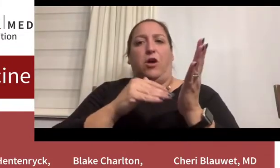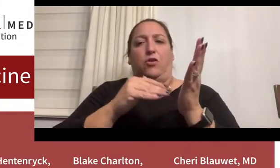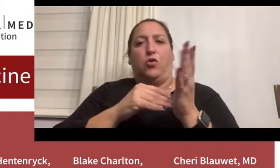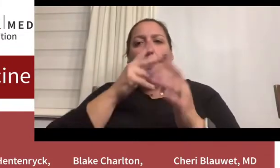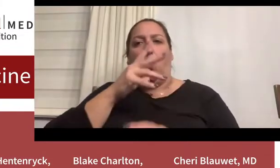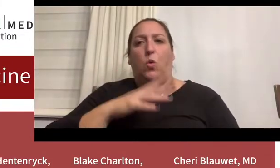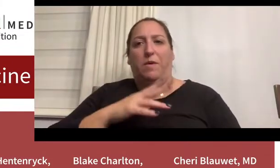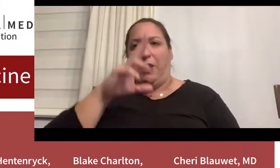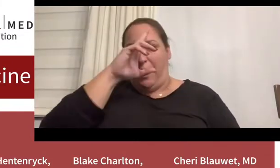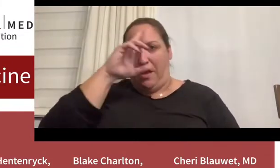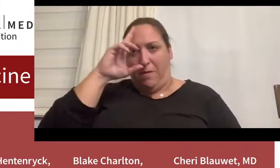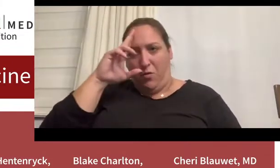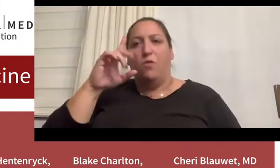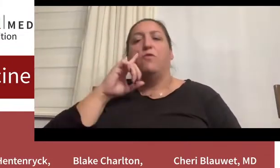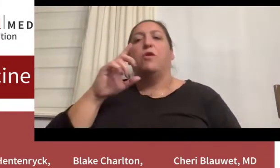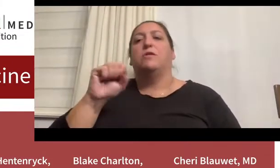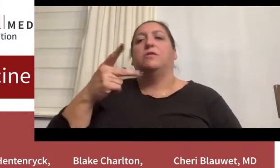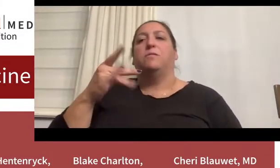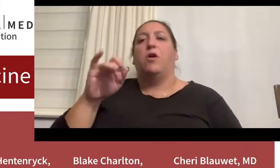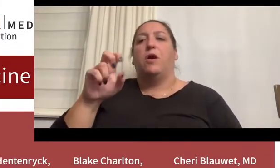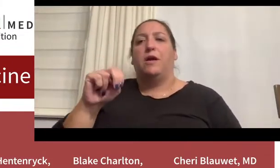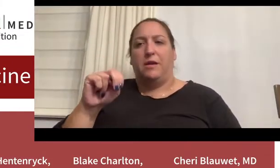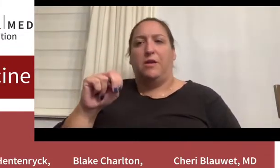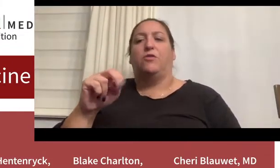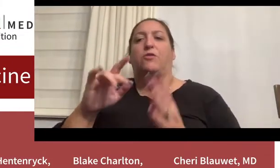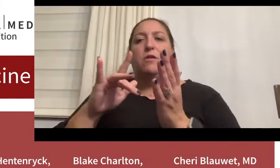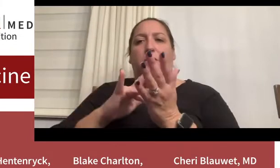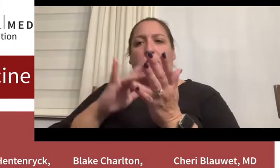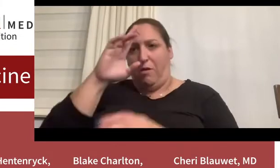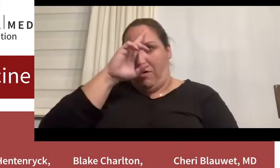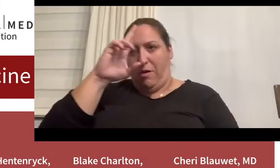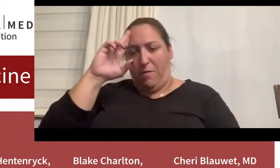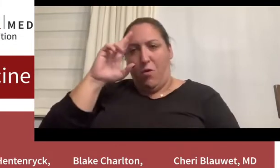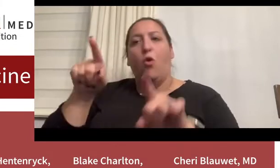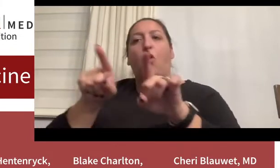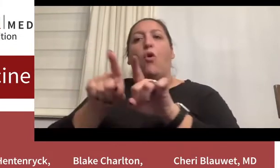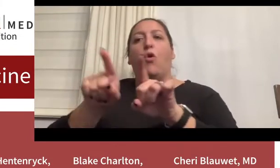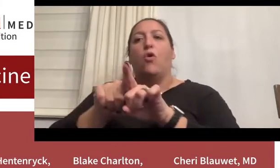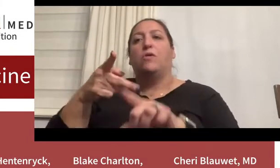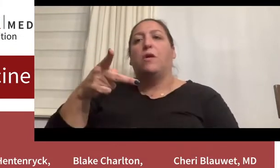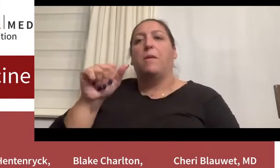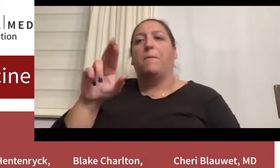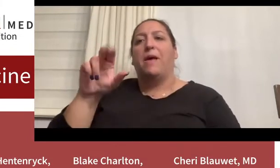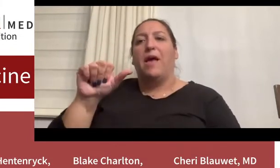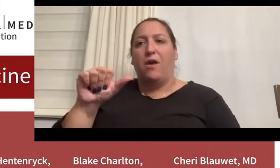Rehabilitation Hospital. Dr. Blauwet is also a Paralympic athlete in wheelchair racing,